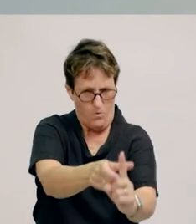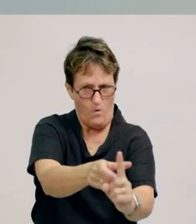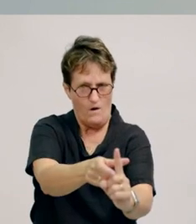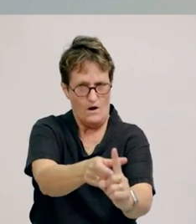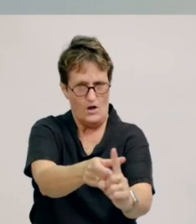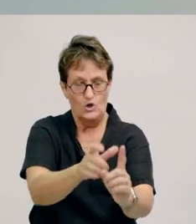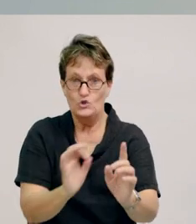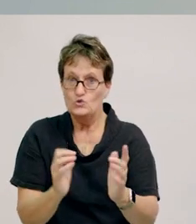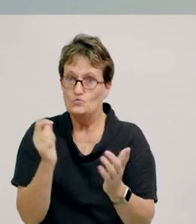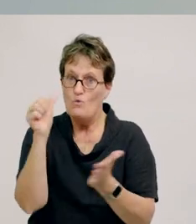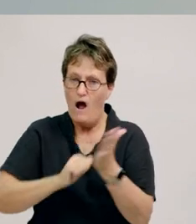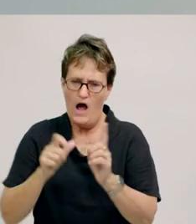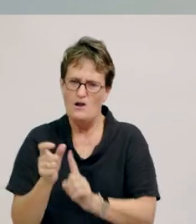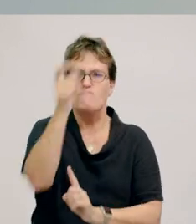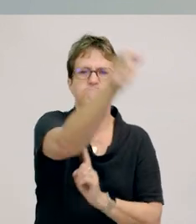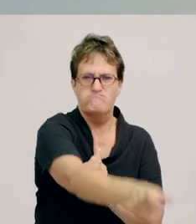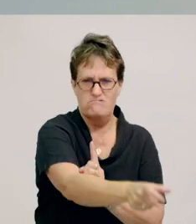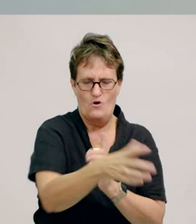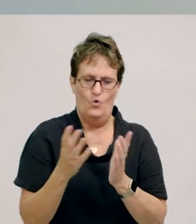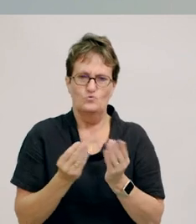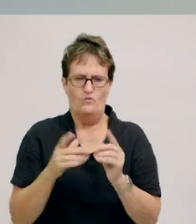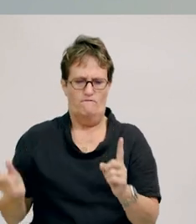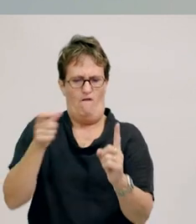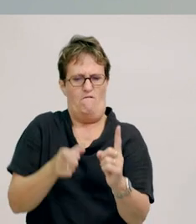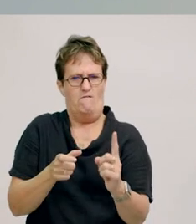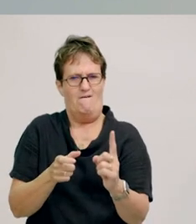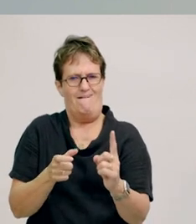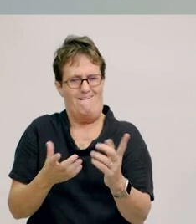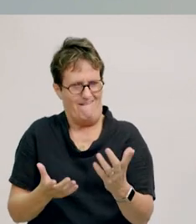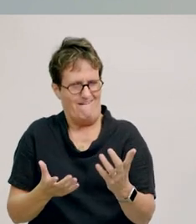Too hard or too soft and you miss.